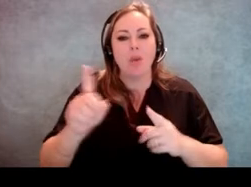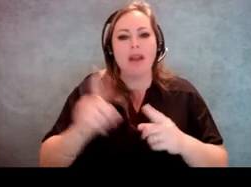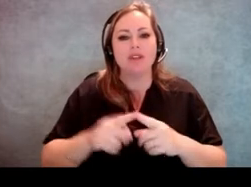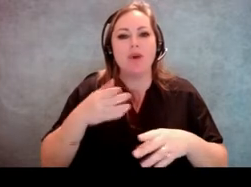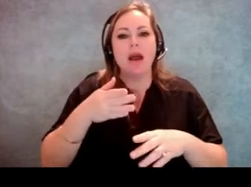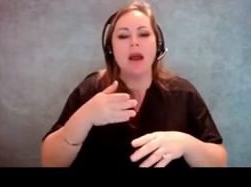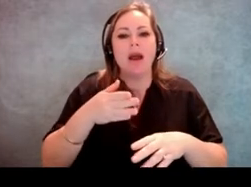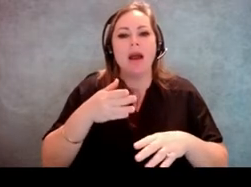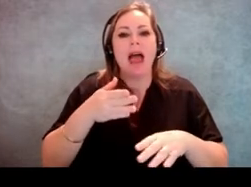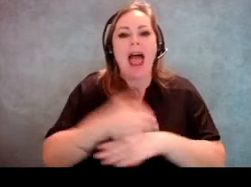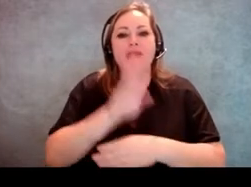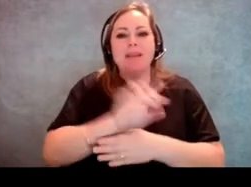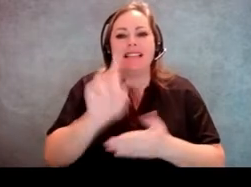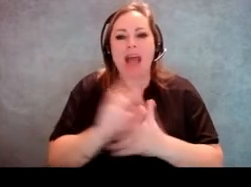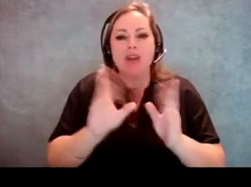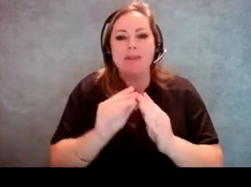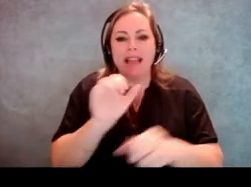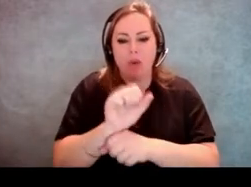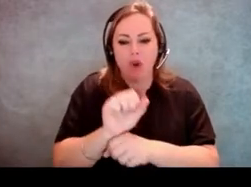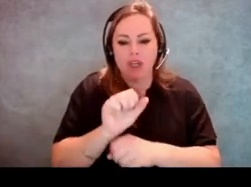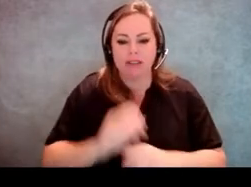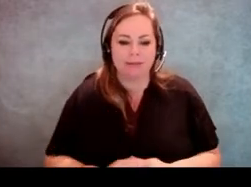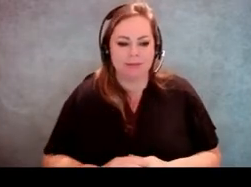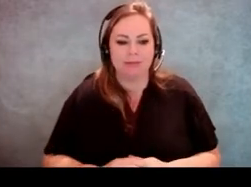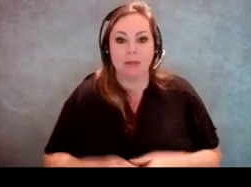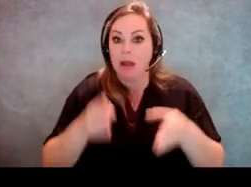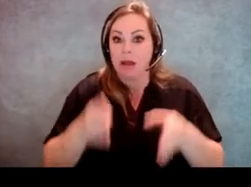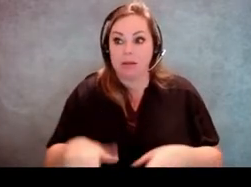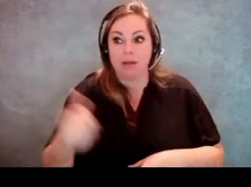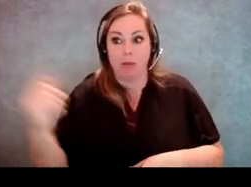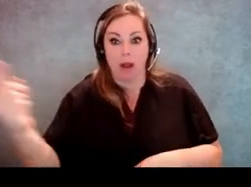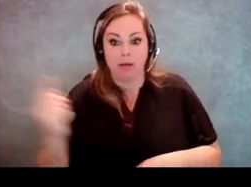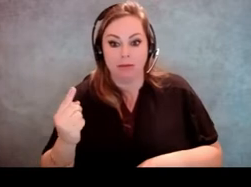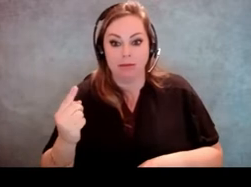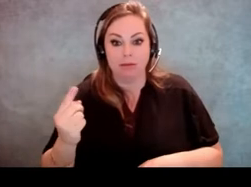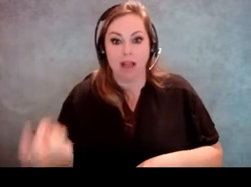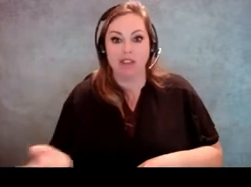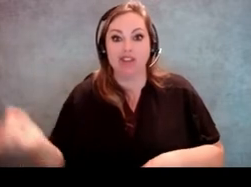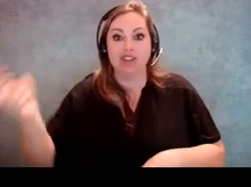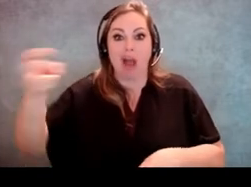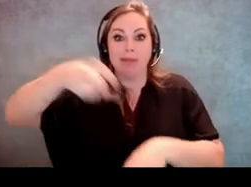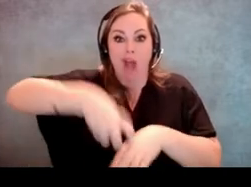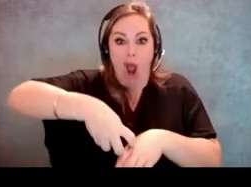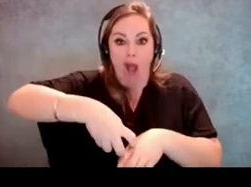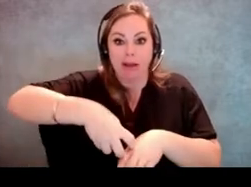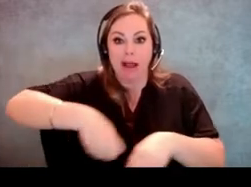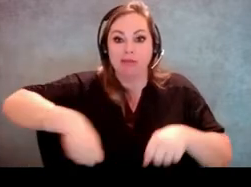meeting at work and somebody jumped onto her scooter and started riding it around